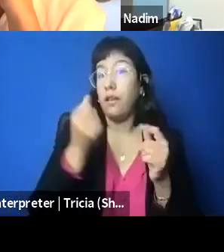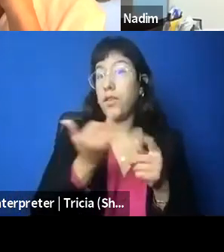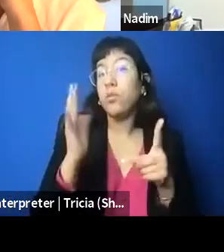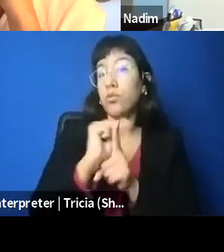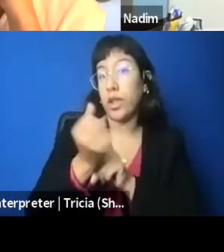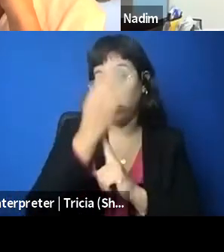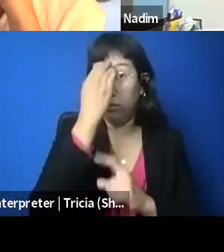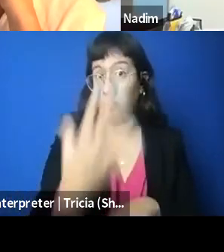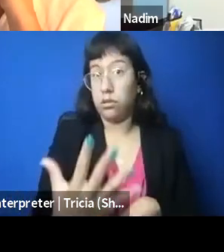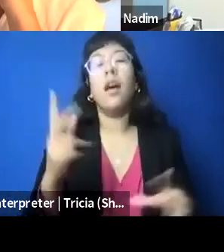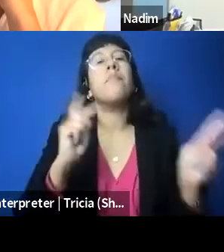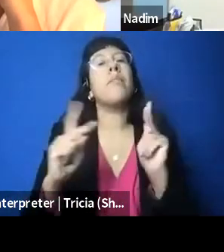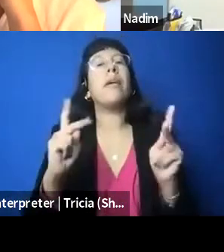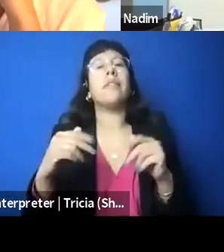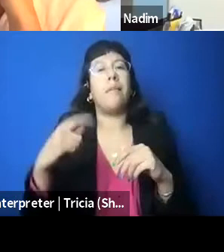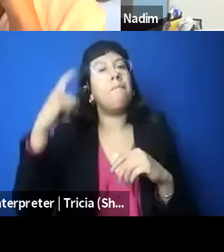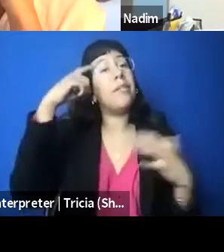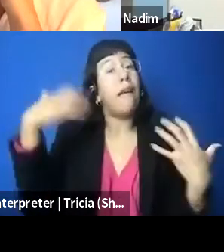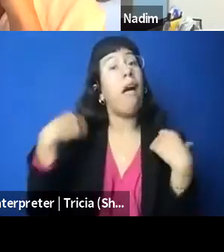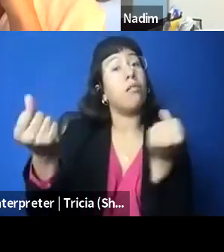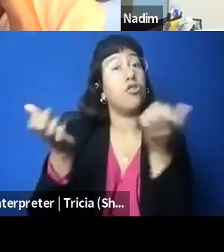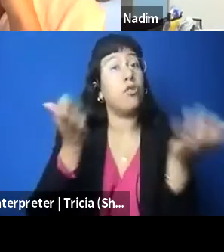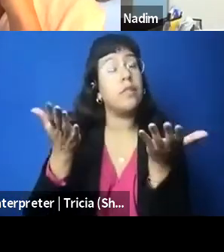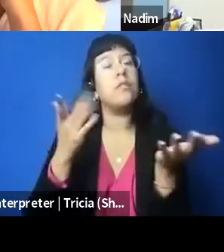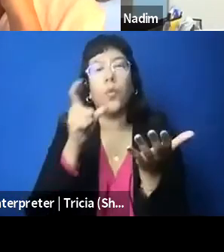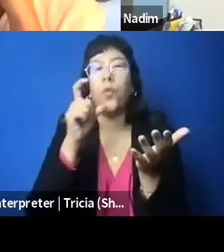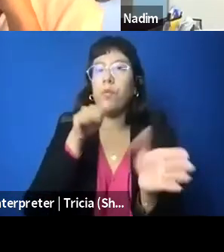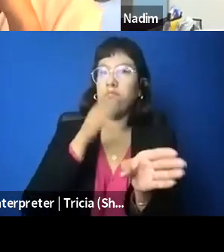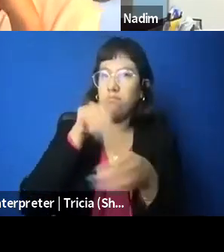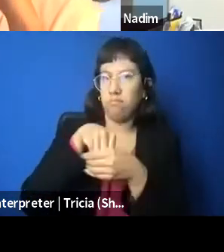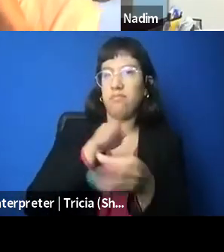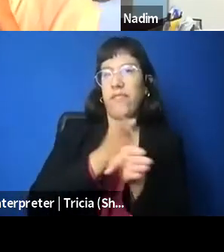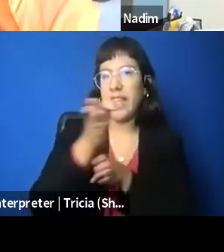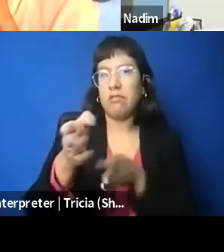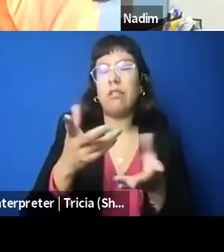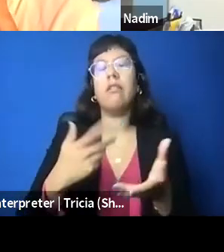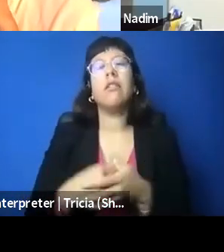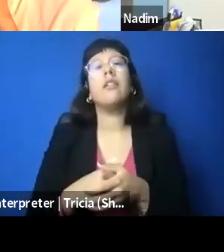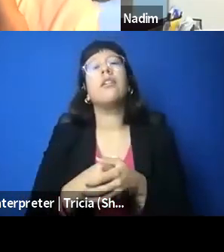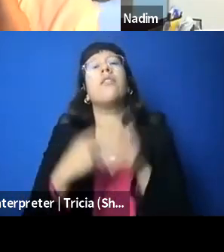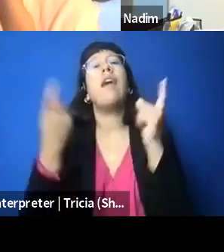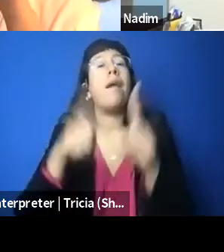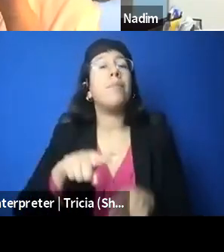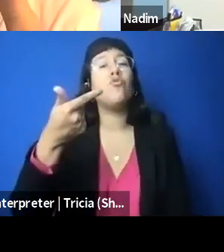mental or health services and, you know, in the wake of George Floyd's murder and the uprisings